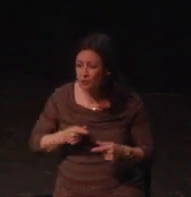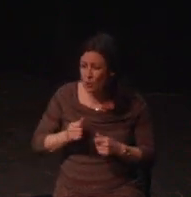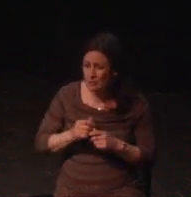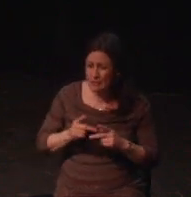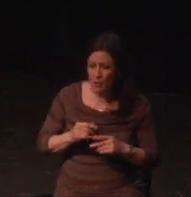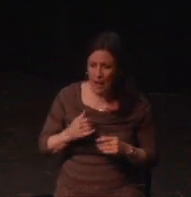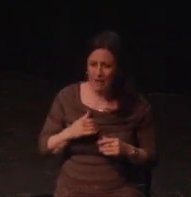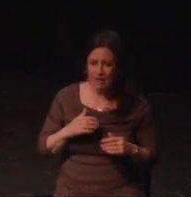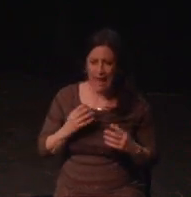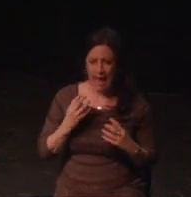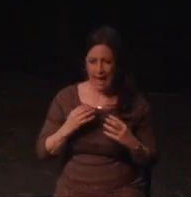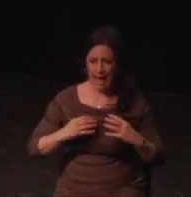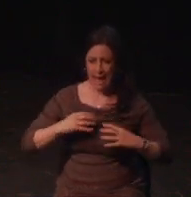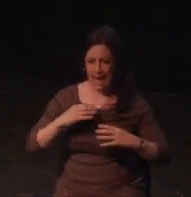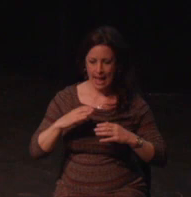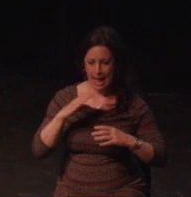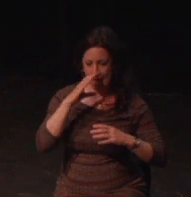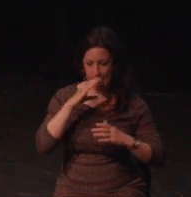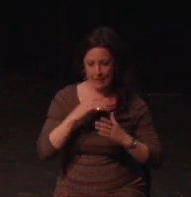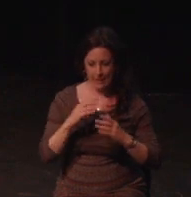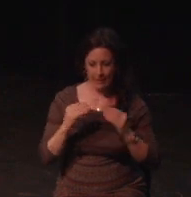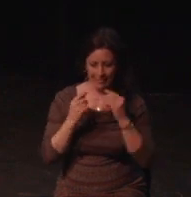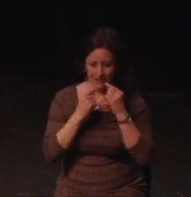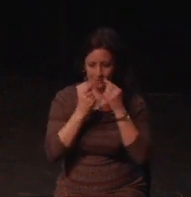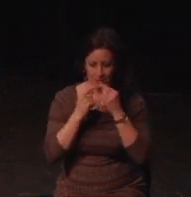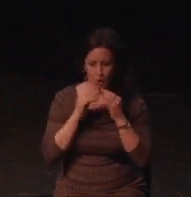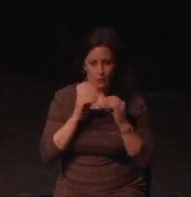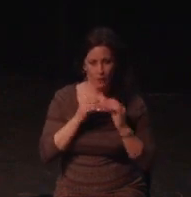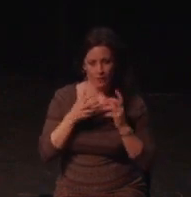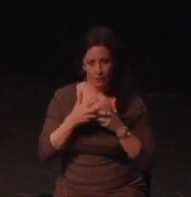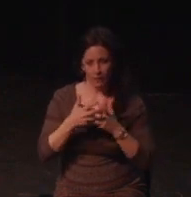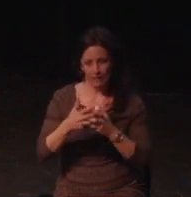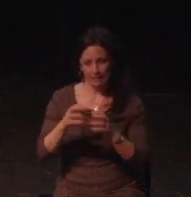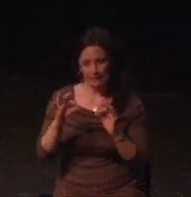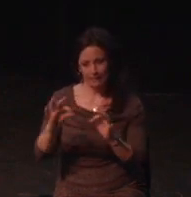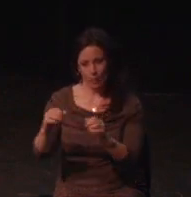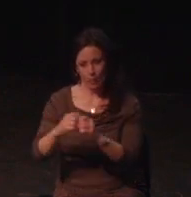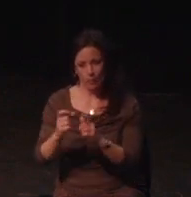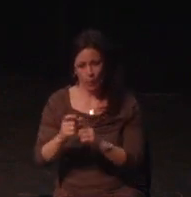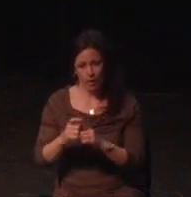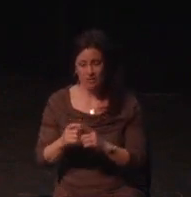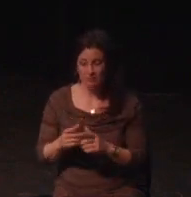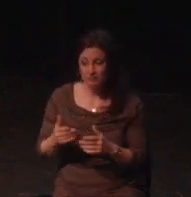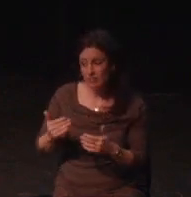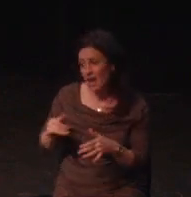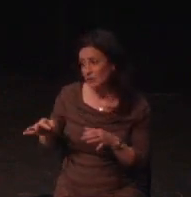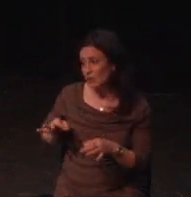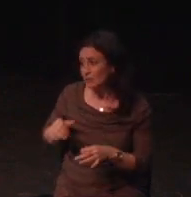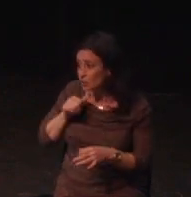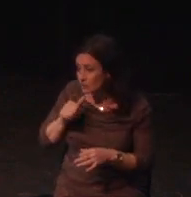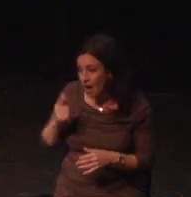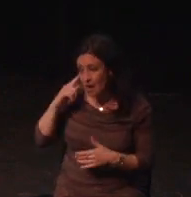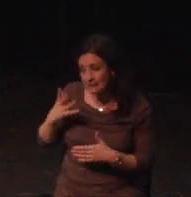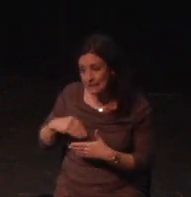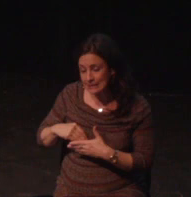and then the myriad of ways they intersect. Accessibility isn't just good UI design or difficulty settings,